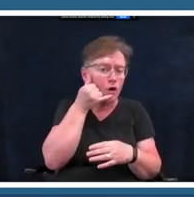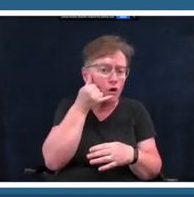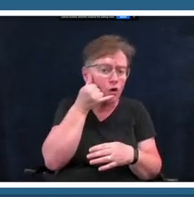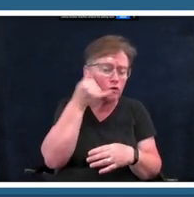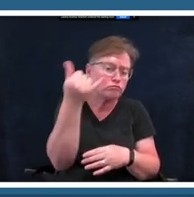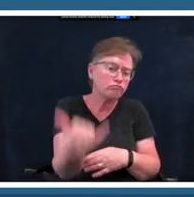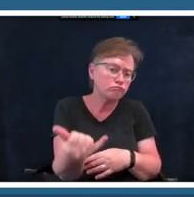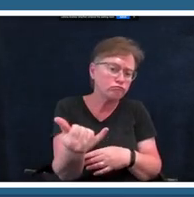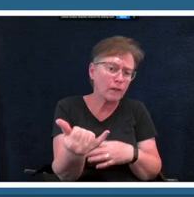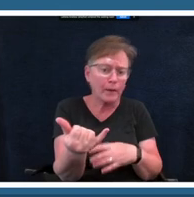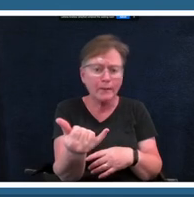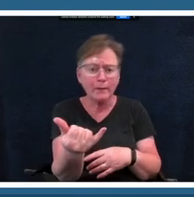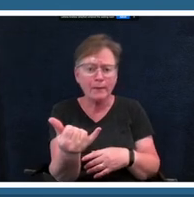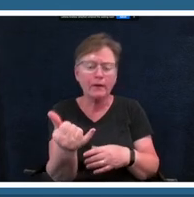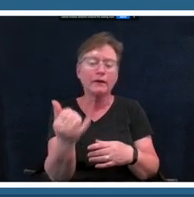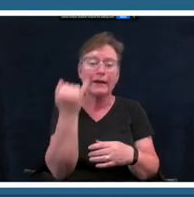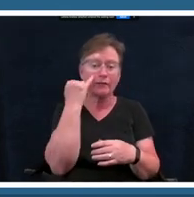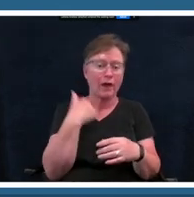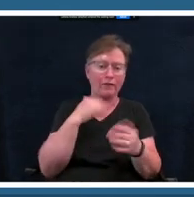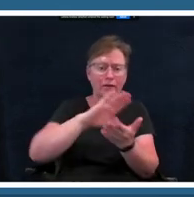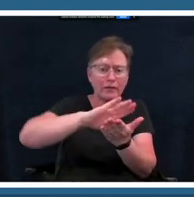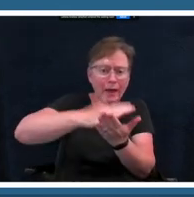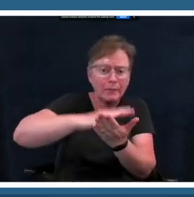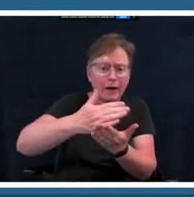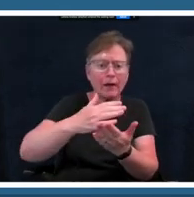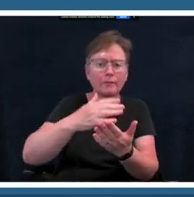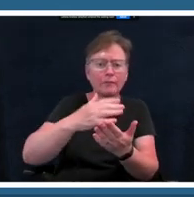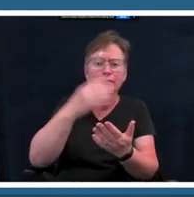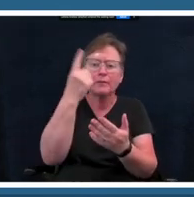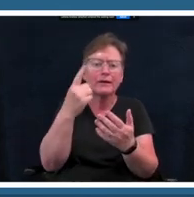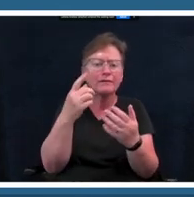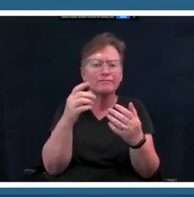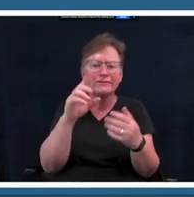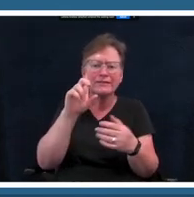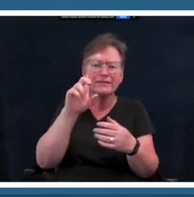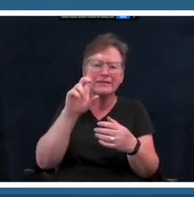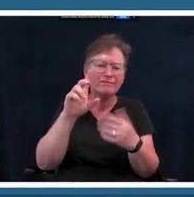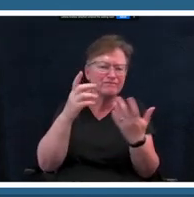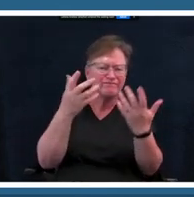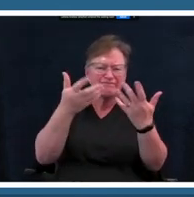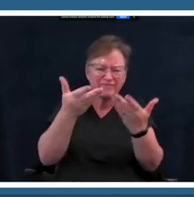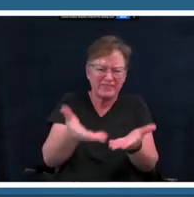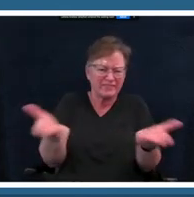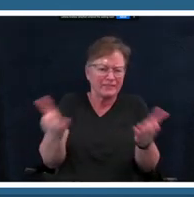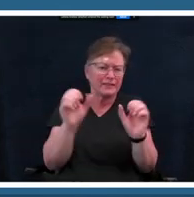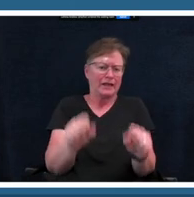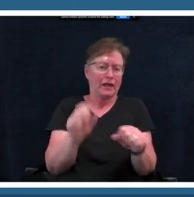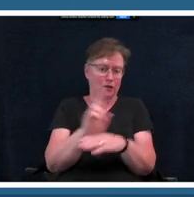laptop device things of that nature you're free to use those as well and the